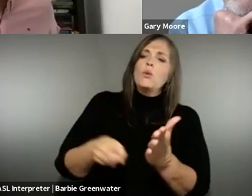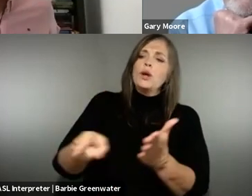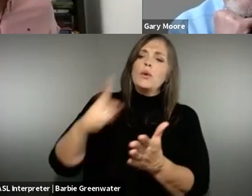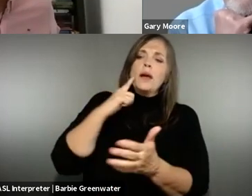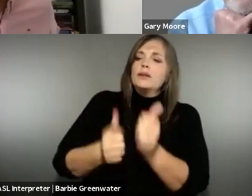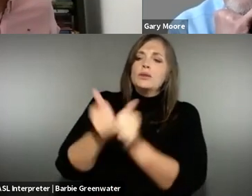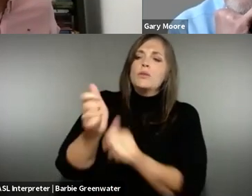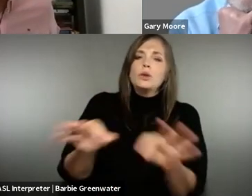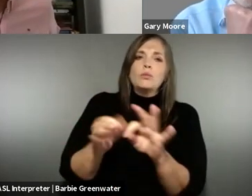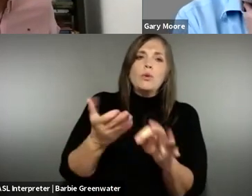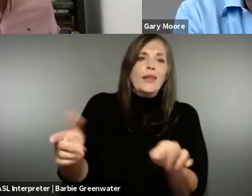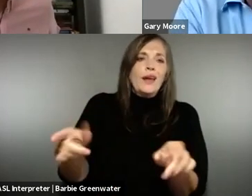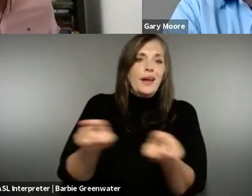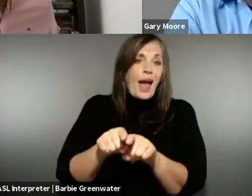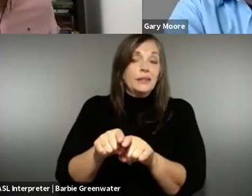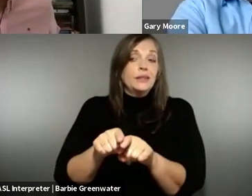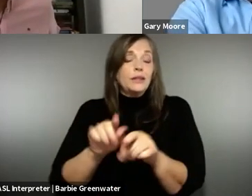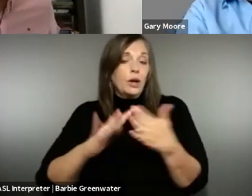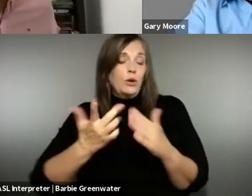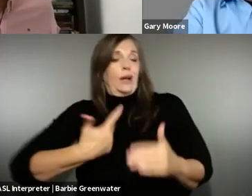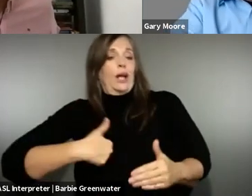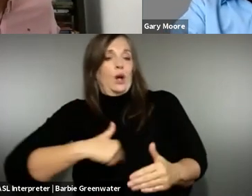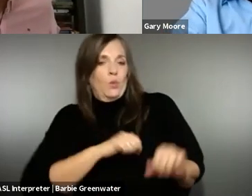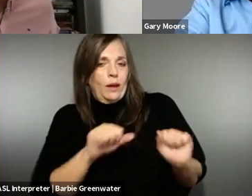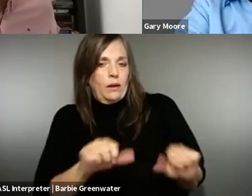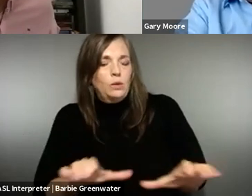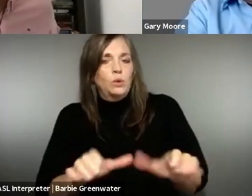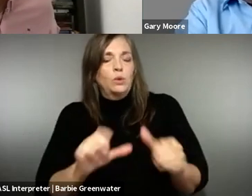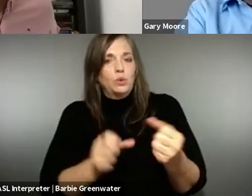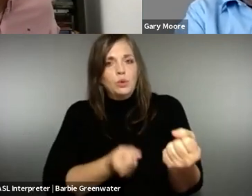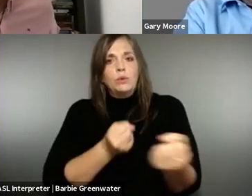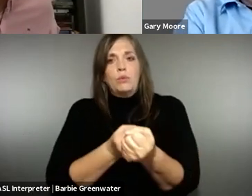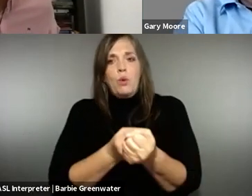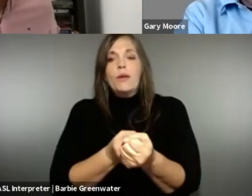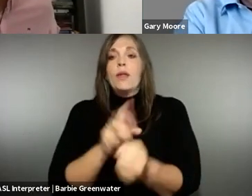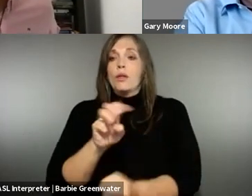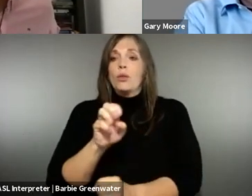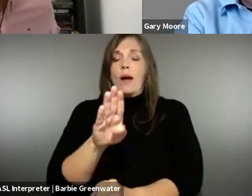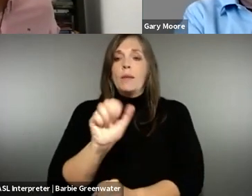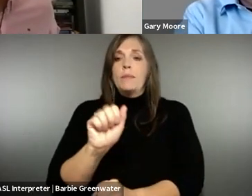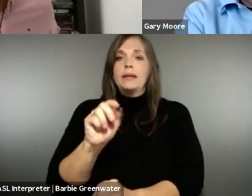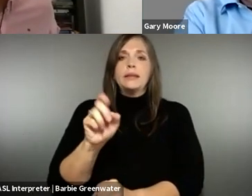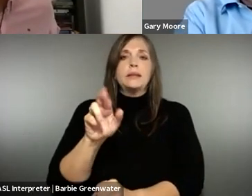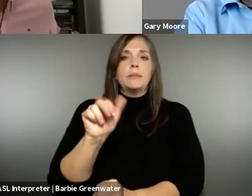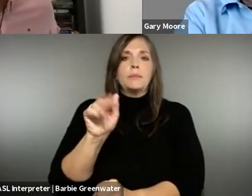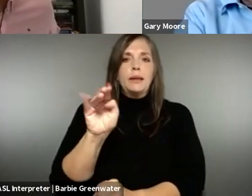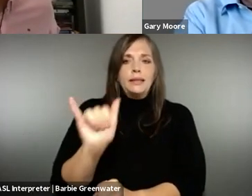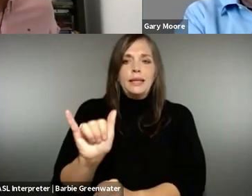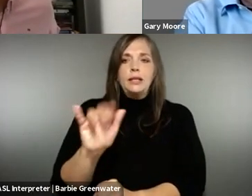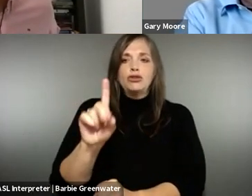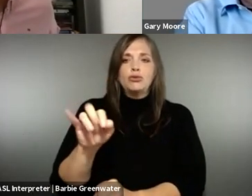users. So Alejandro mow laido, what do you think is the most important thing that we as a community can do to support